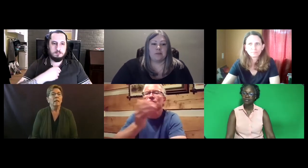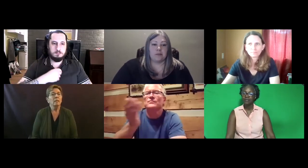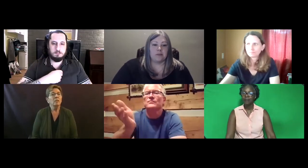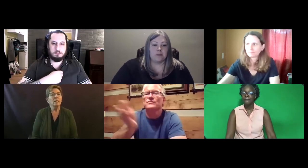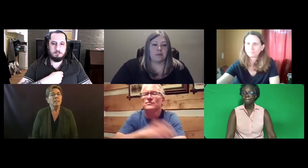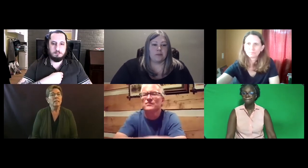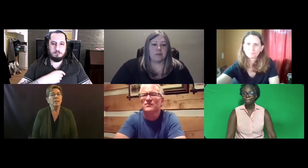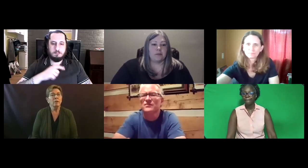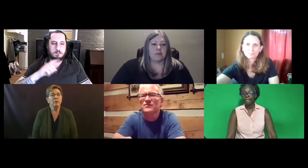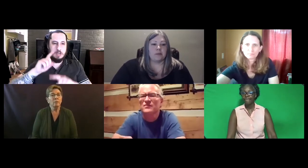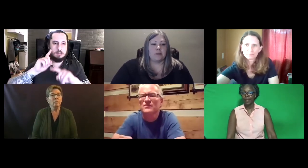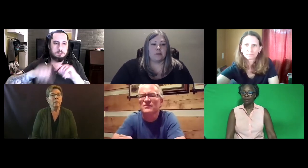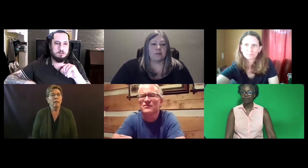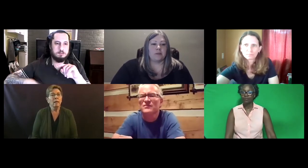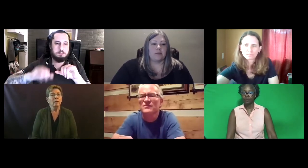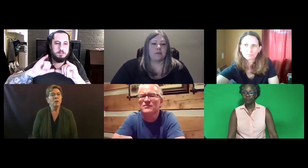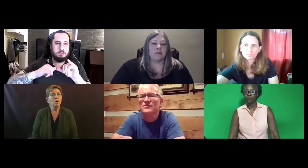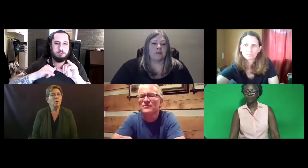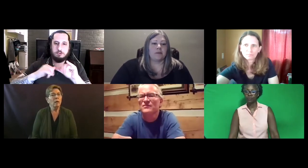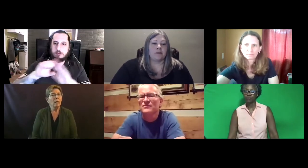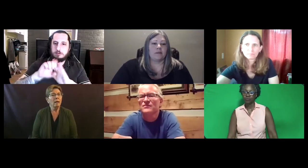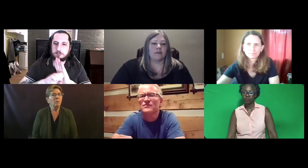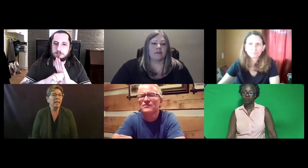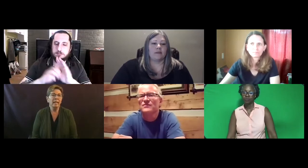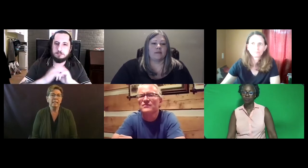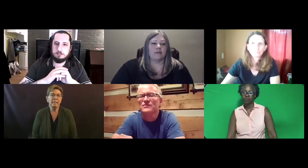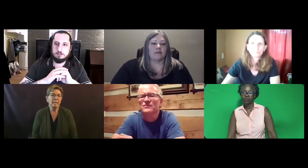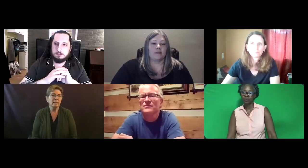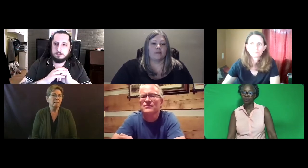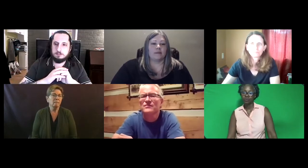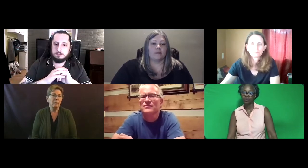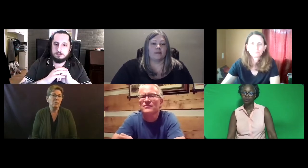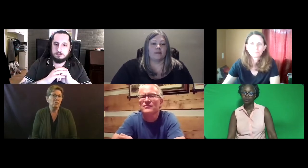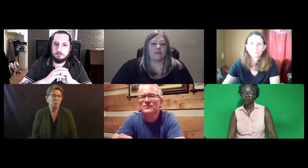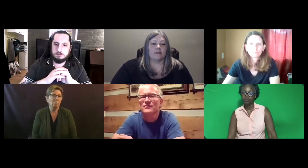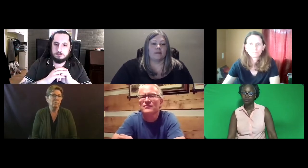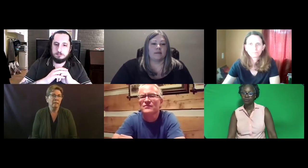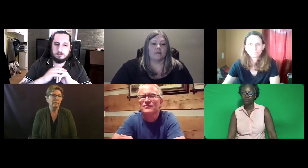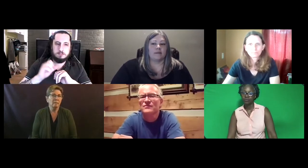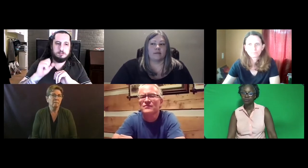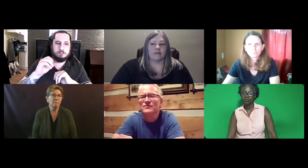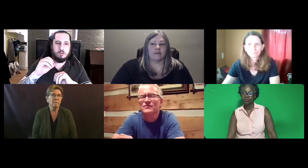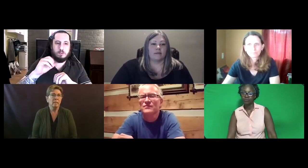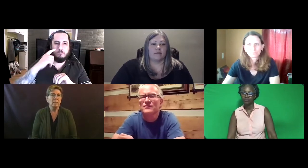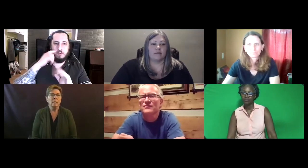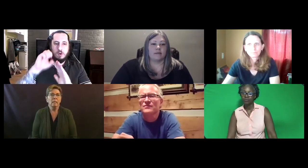Jon: No, no we can't assess -- we can't measure ethics.